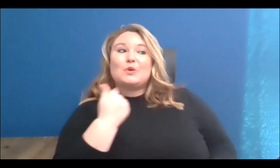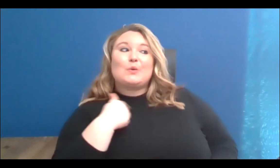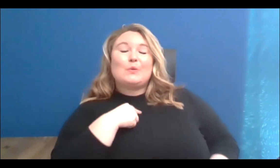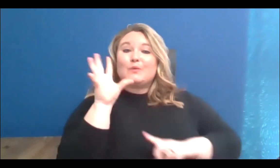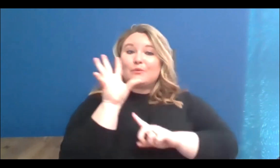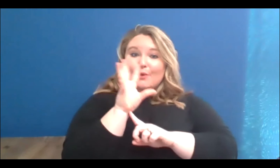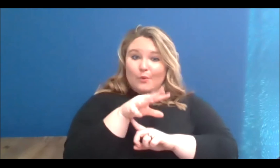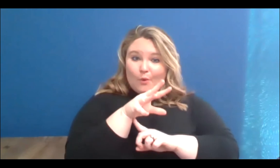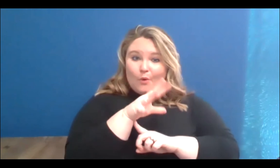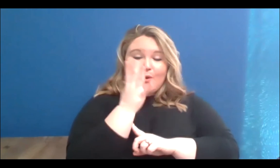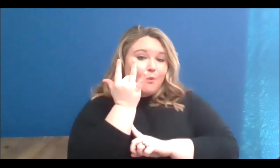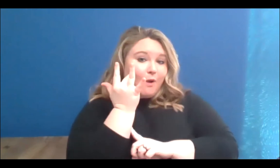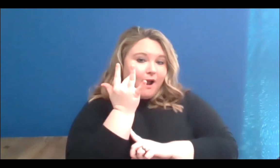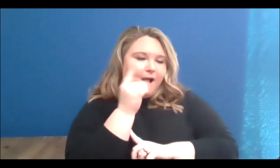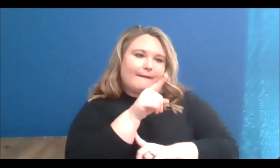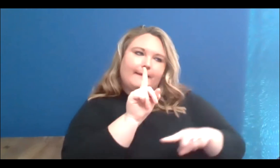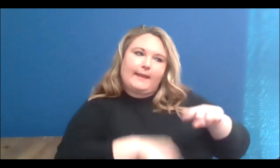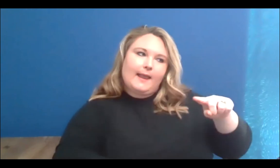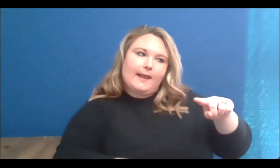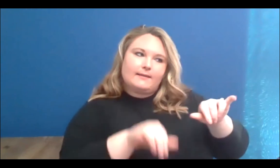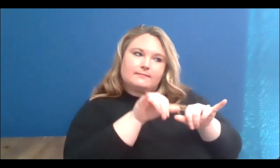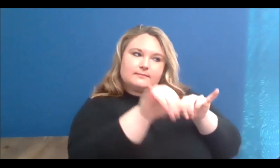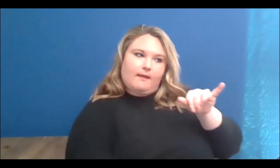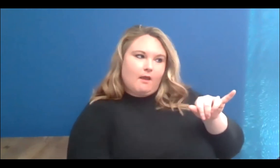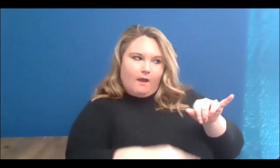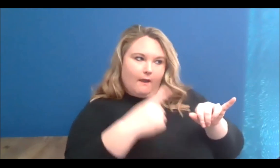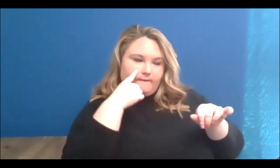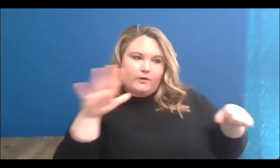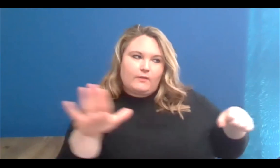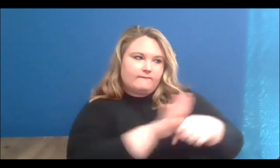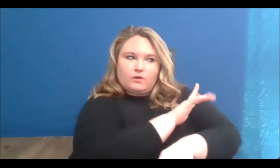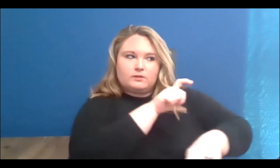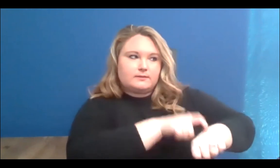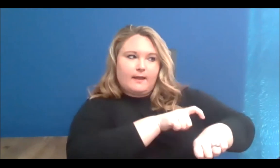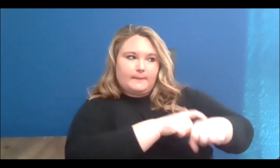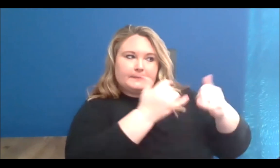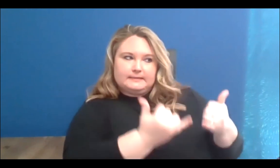going to be able to stay for the entire event, but they want to be able to hear